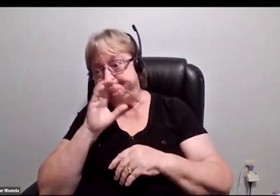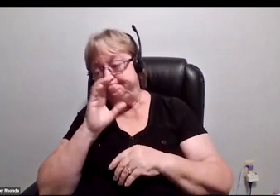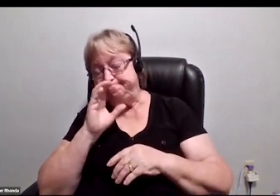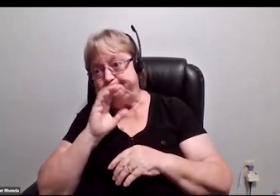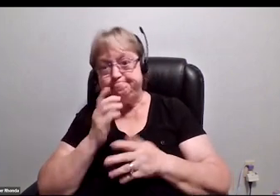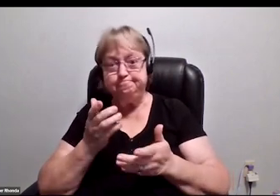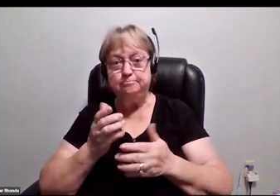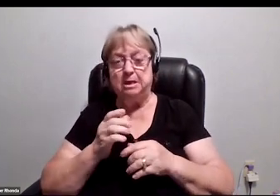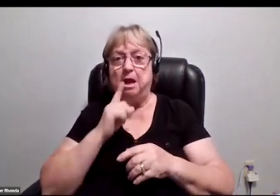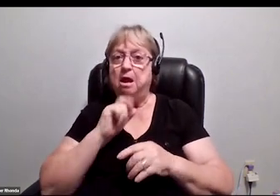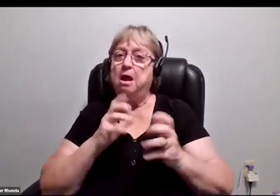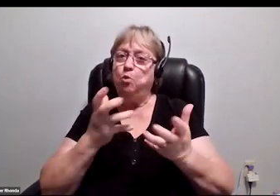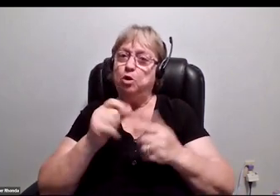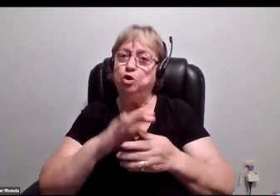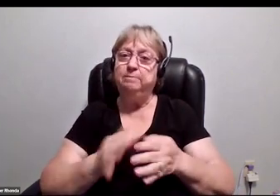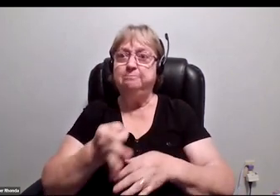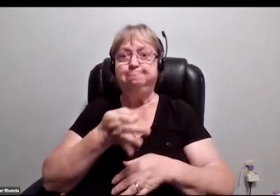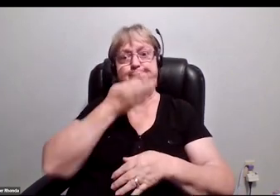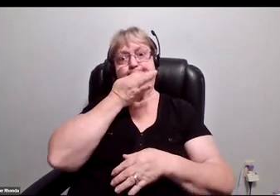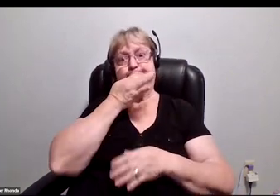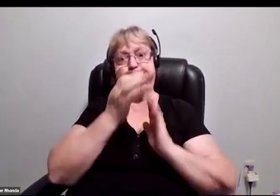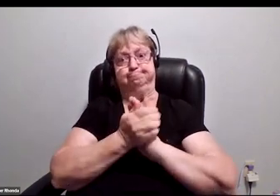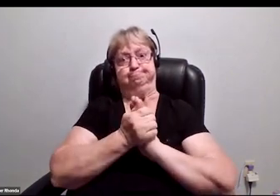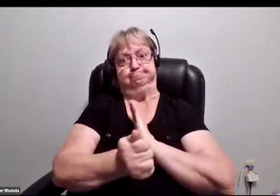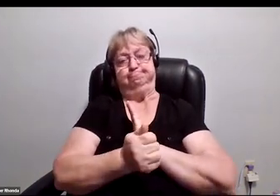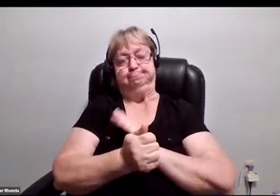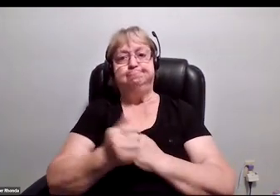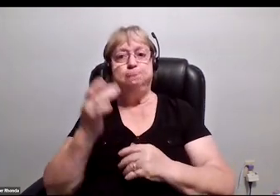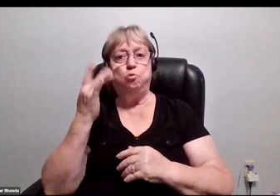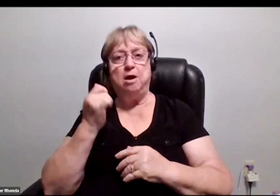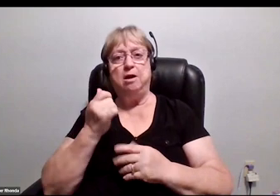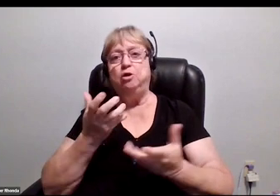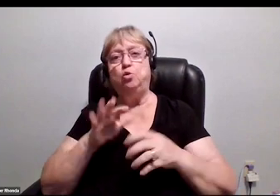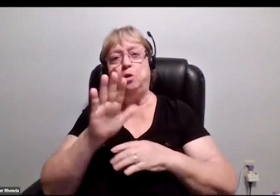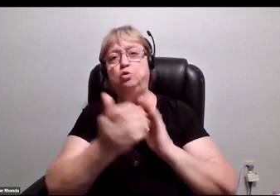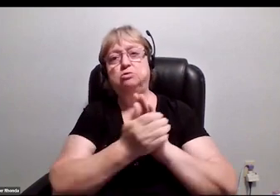I want you to be really, really good at it because you don't want your skill to be in question.